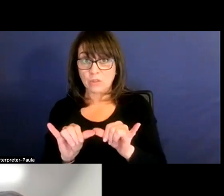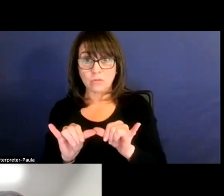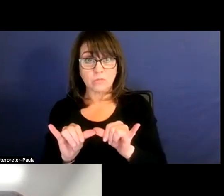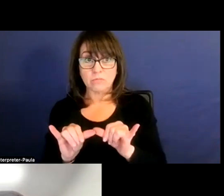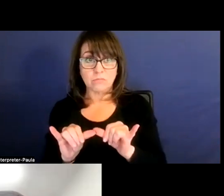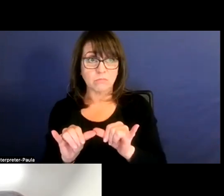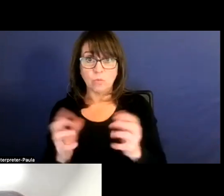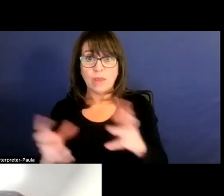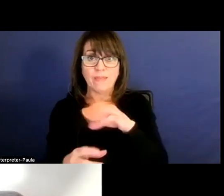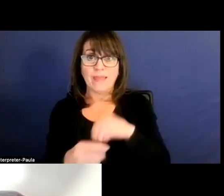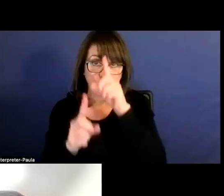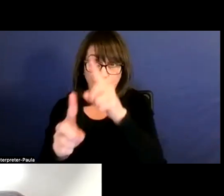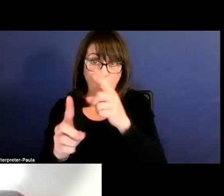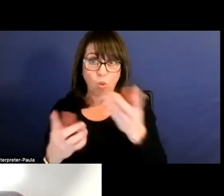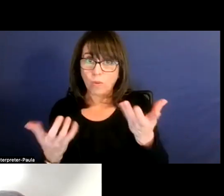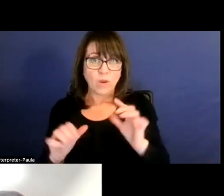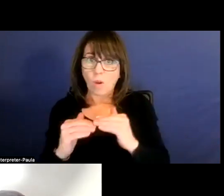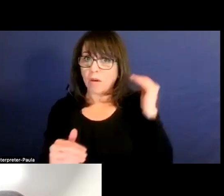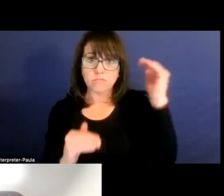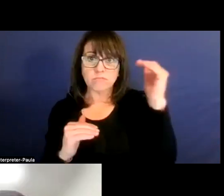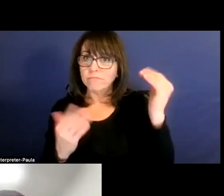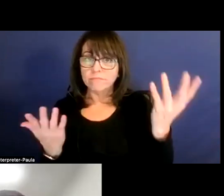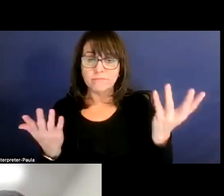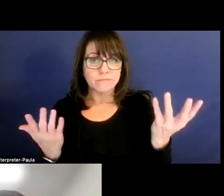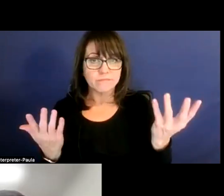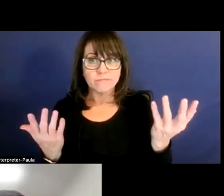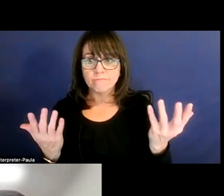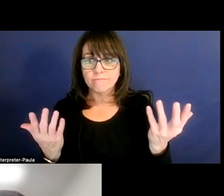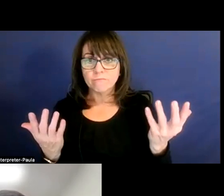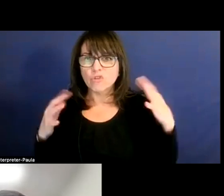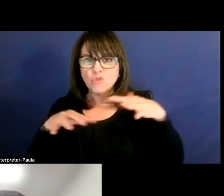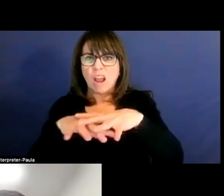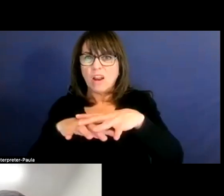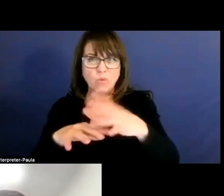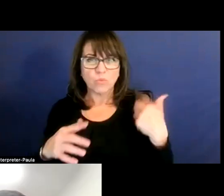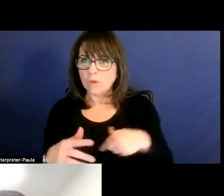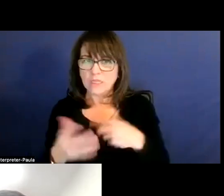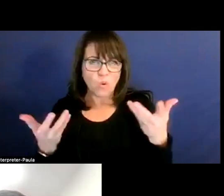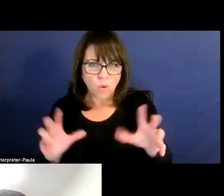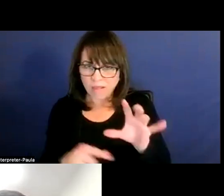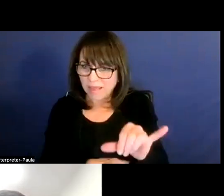We don't want those classes to be over like crowded. In the past,